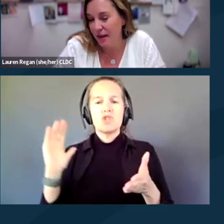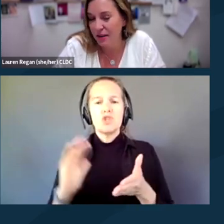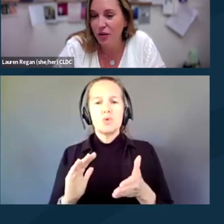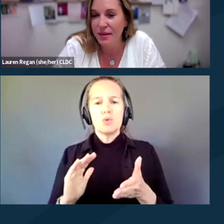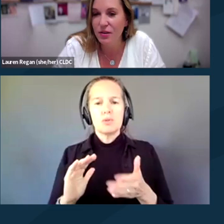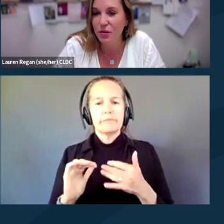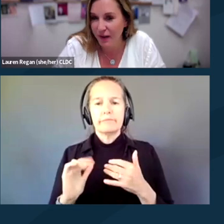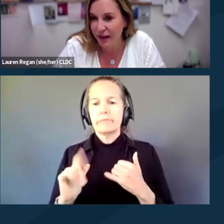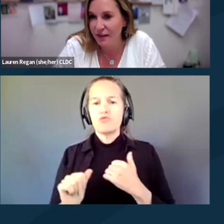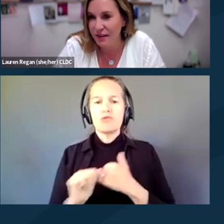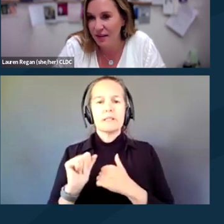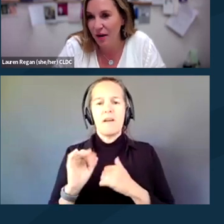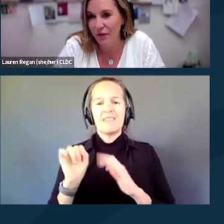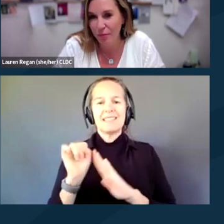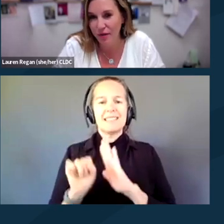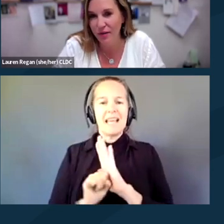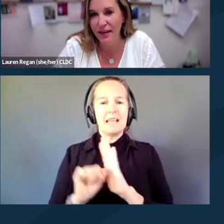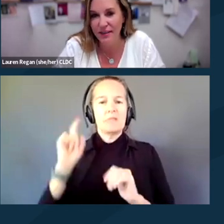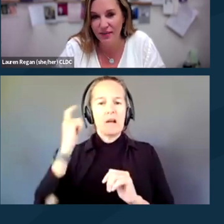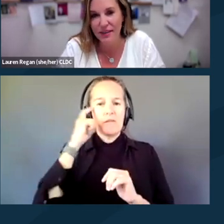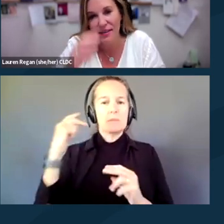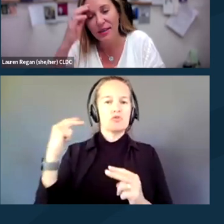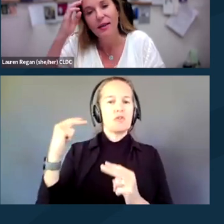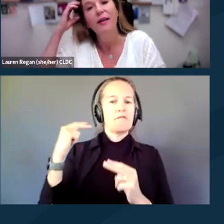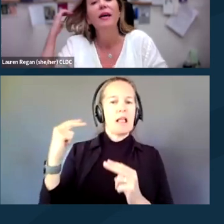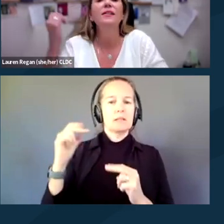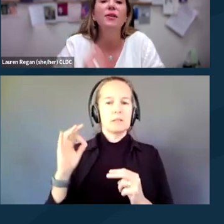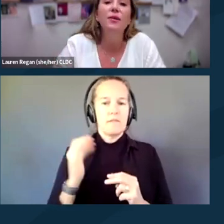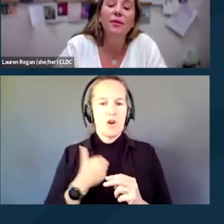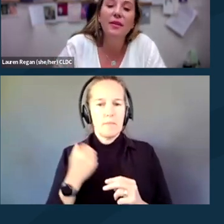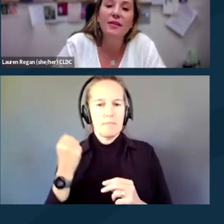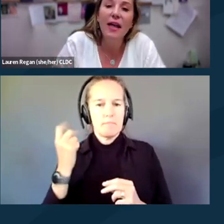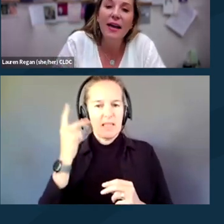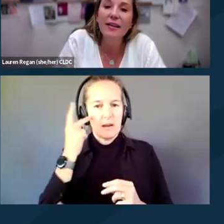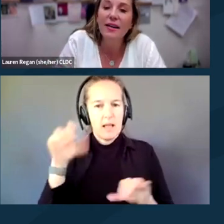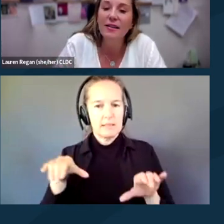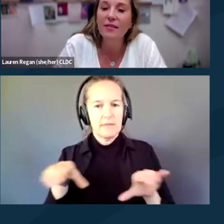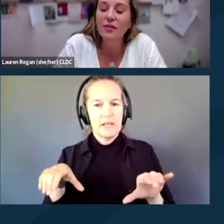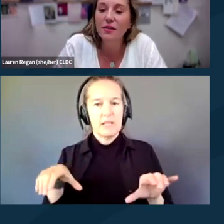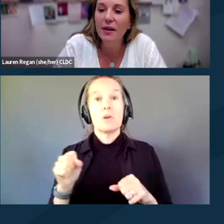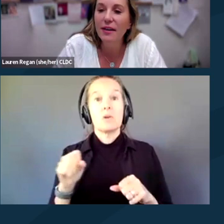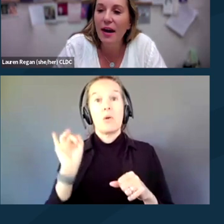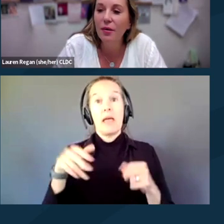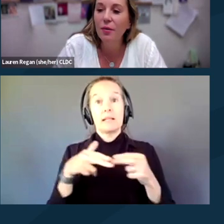and government surveillance of our political activities. And so the slide that is on the screen right now,